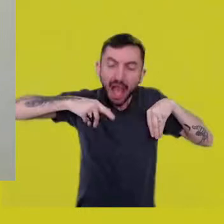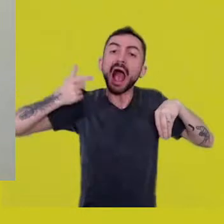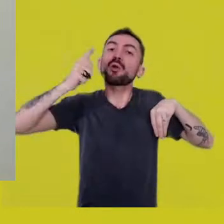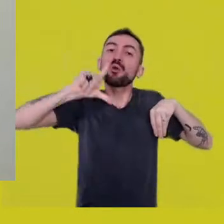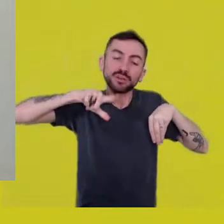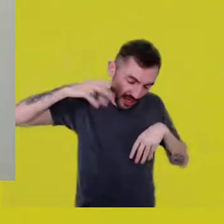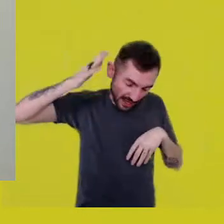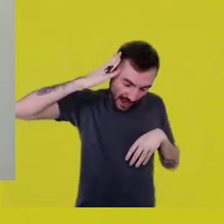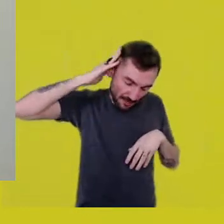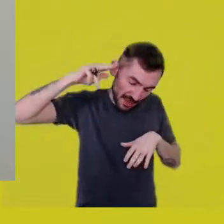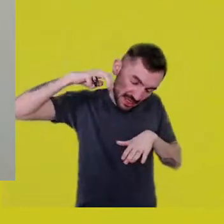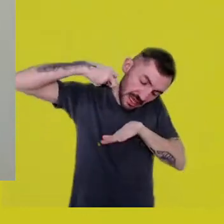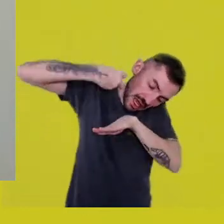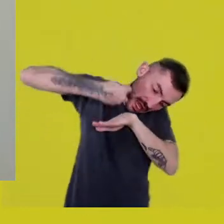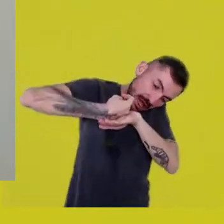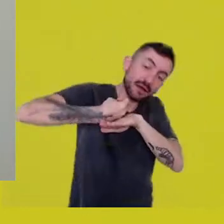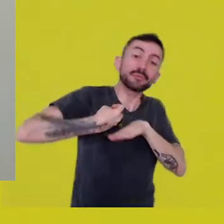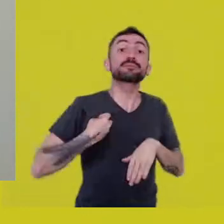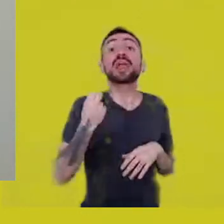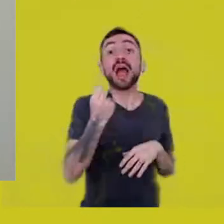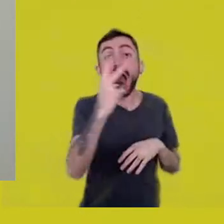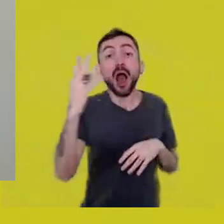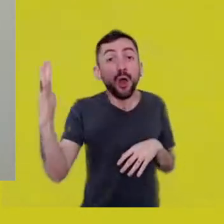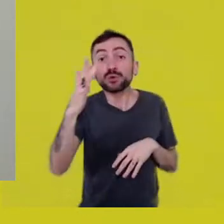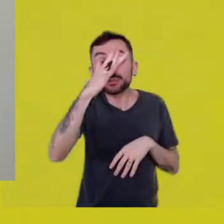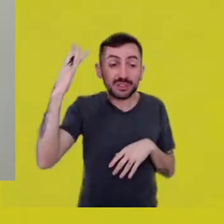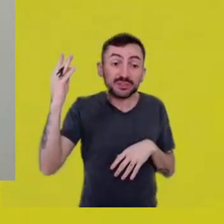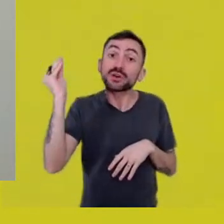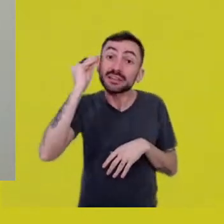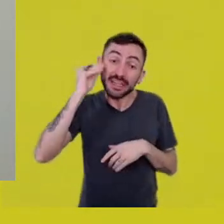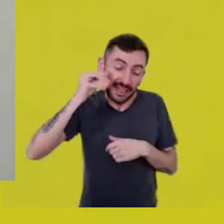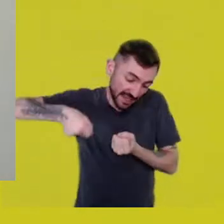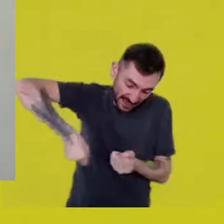Some people dig a hole in the sidewalk to plant some flowers.